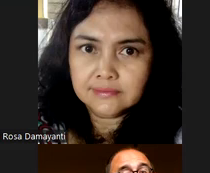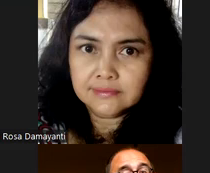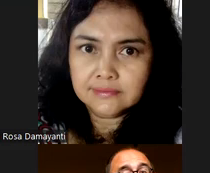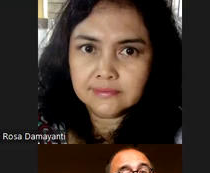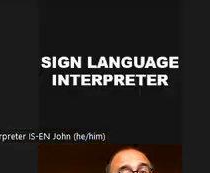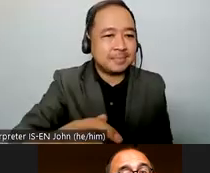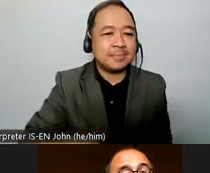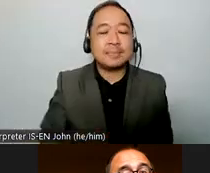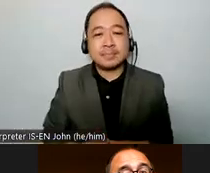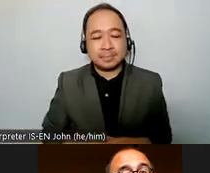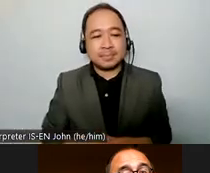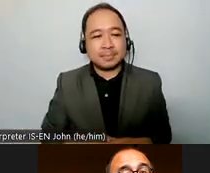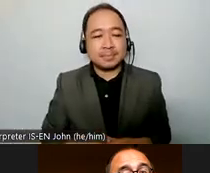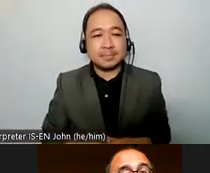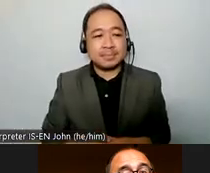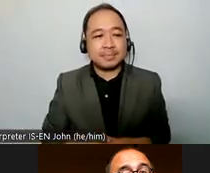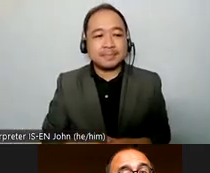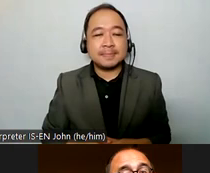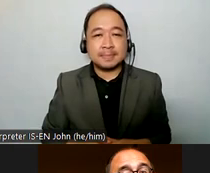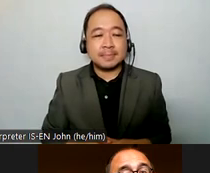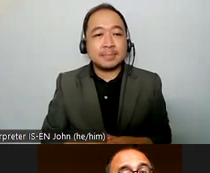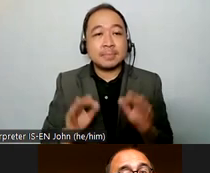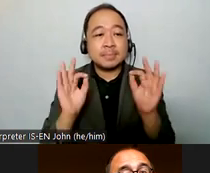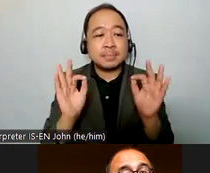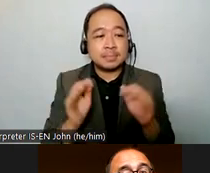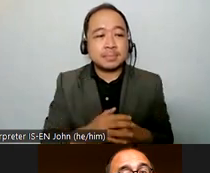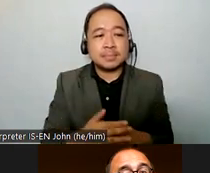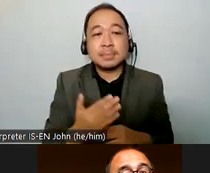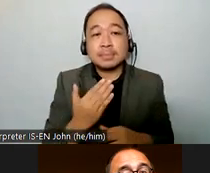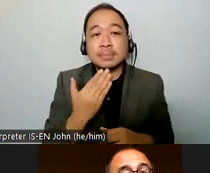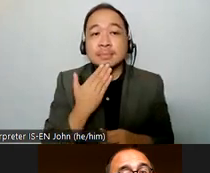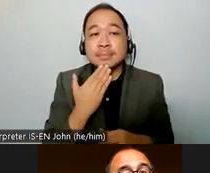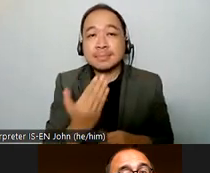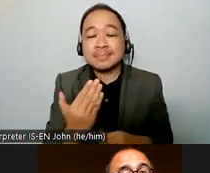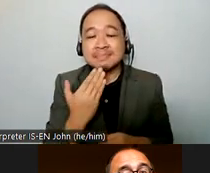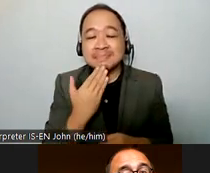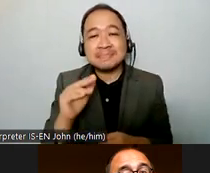um on advocating for the di guidelines you know any any thoughts at all about how the